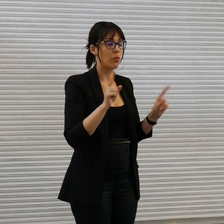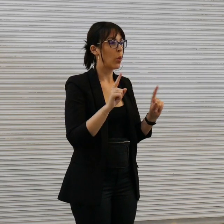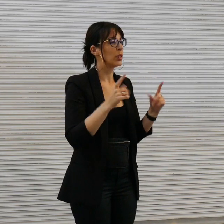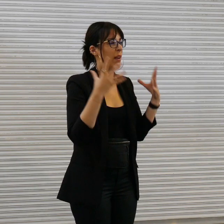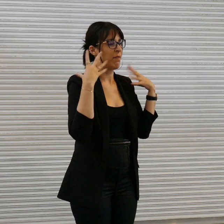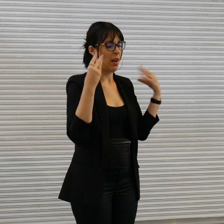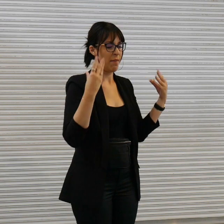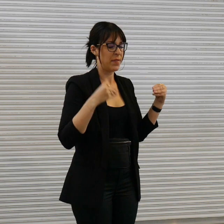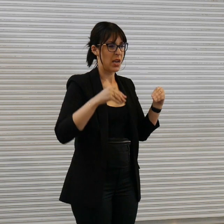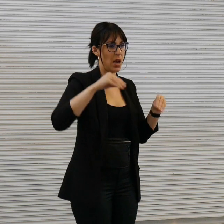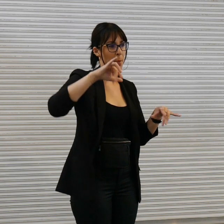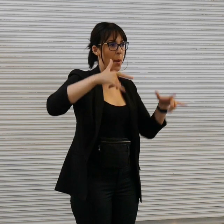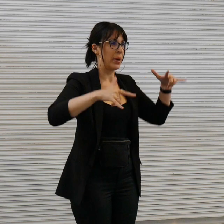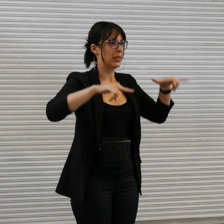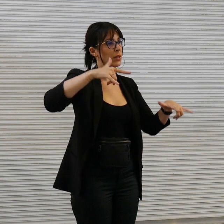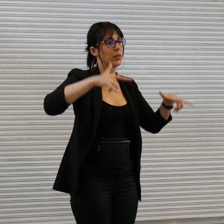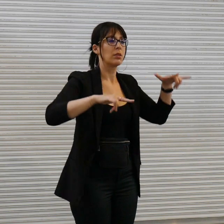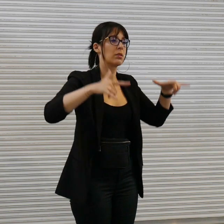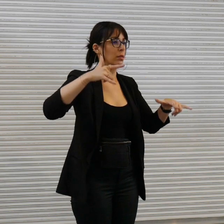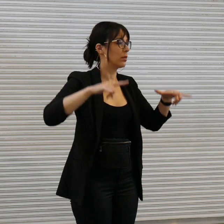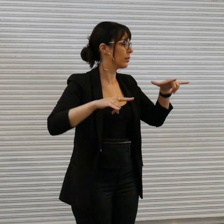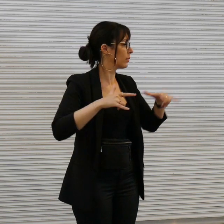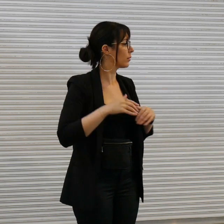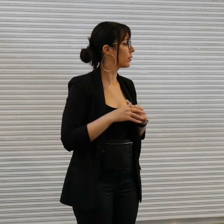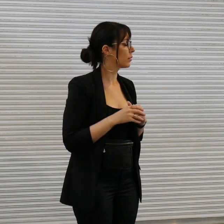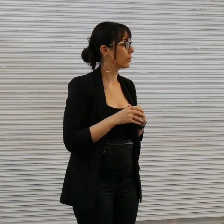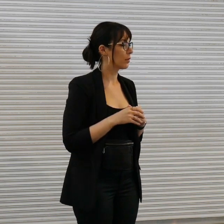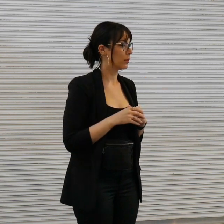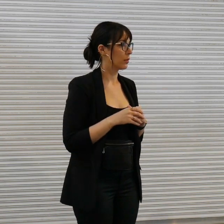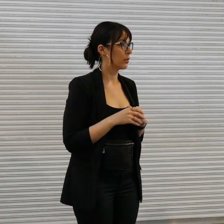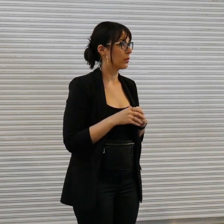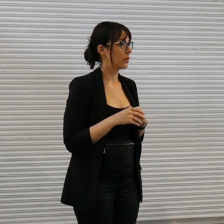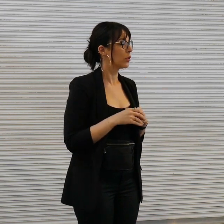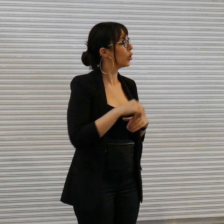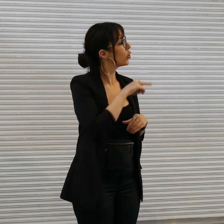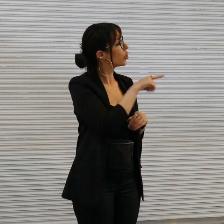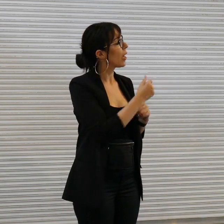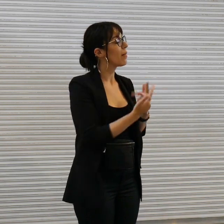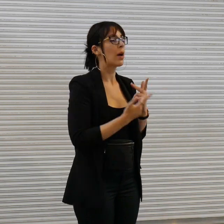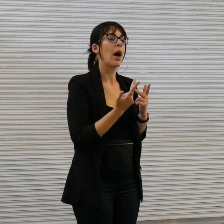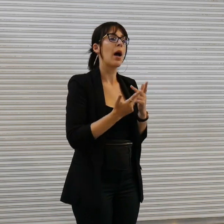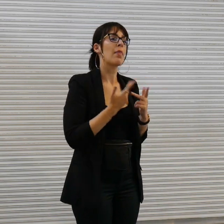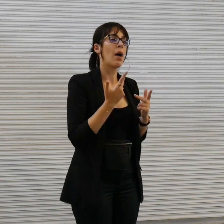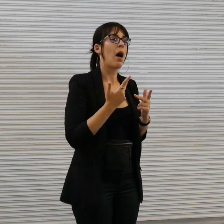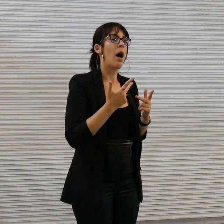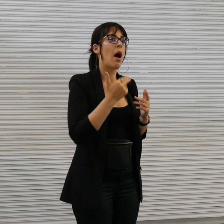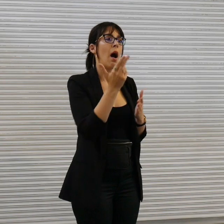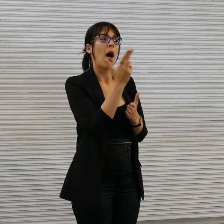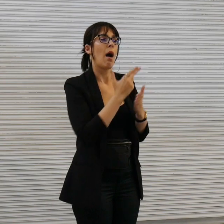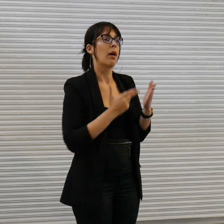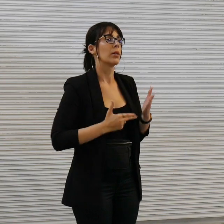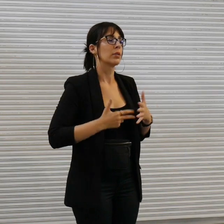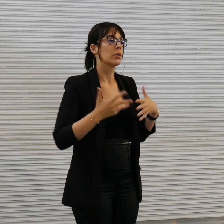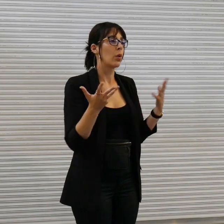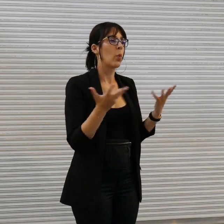um within a set um Miranda also has a work at the moment up in a in um the projection exhibition